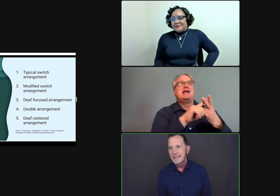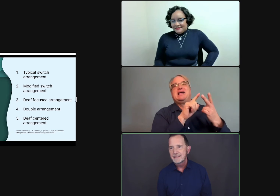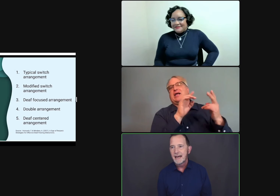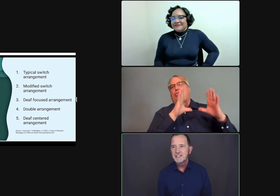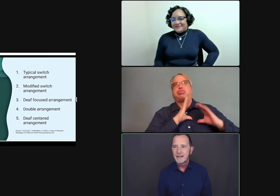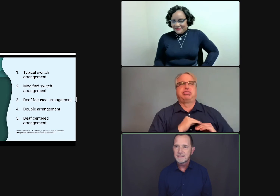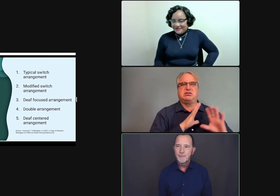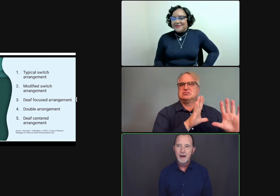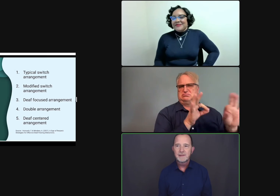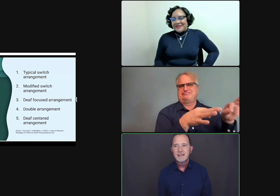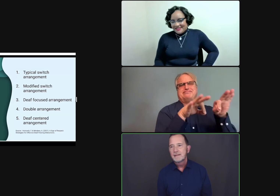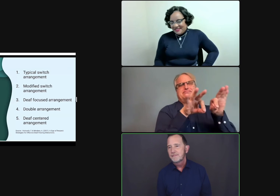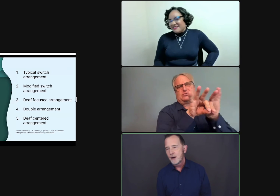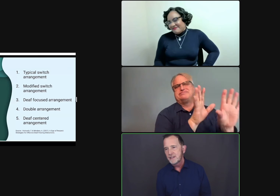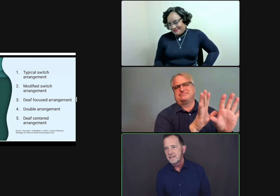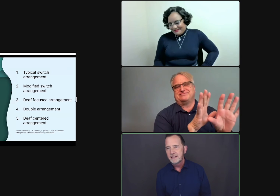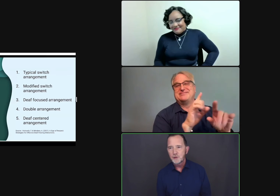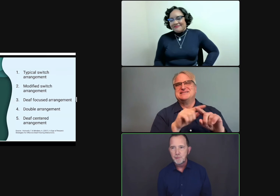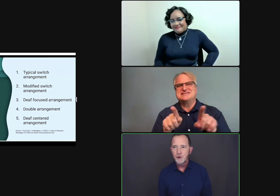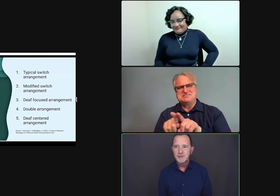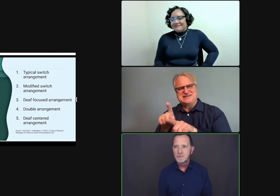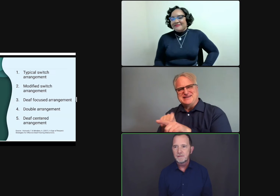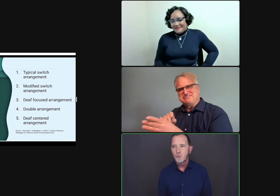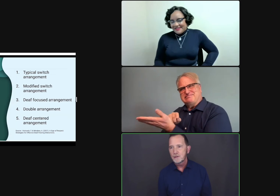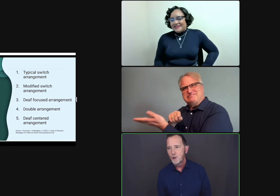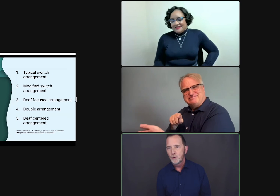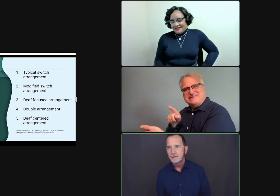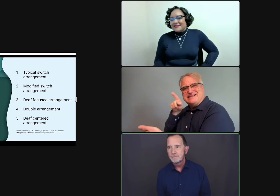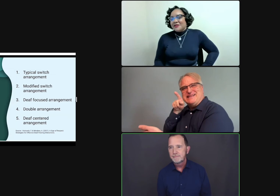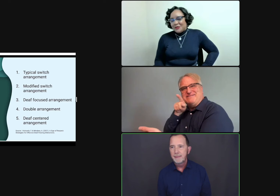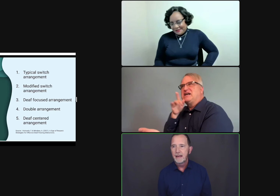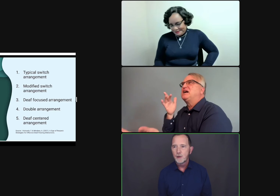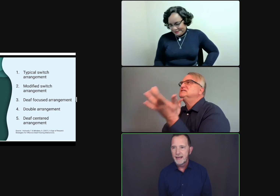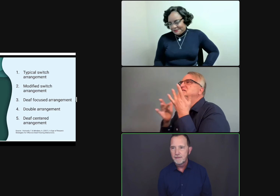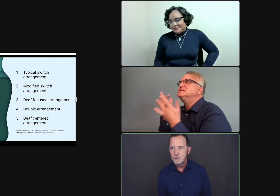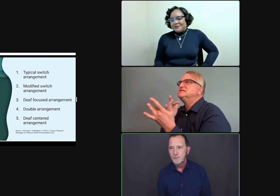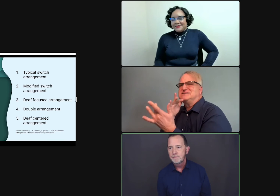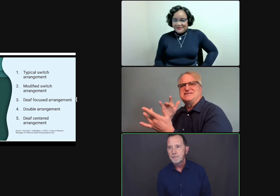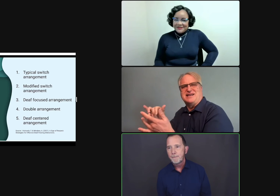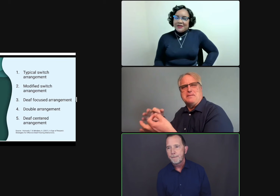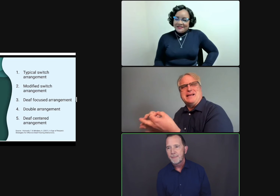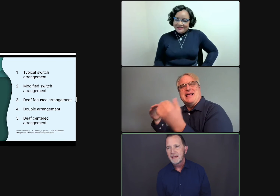It's not just about fairness to the interpreter in terms of workload and pay or what have you.